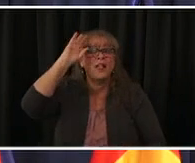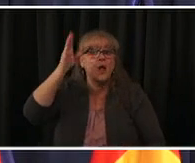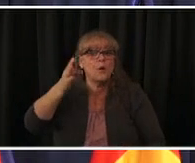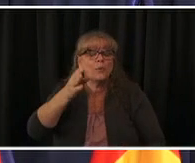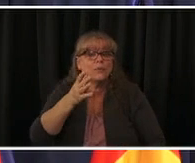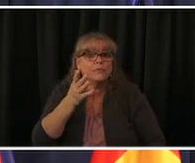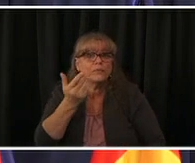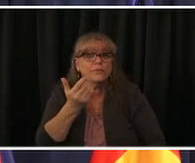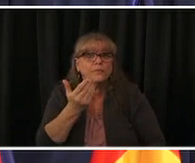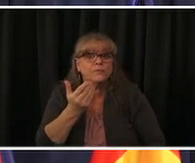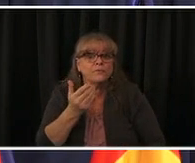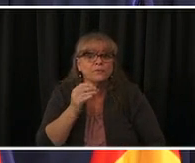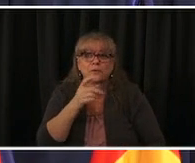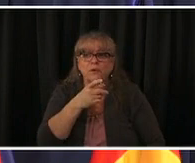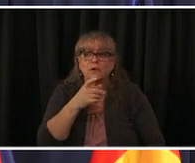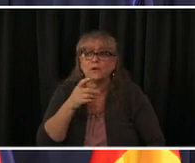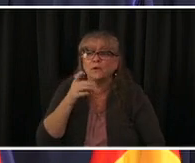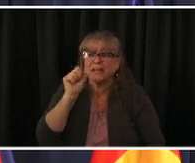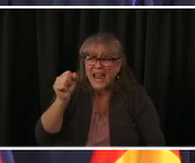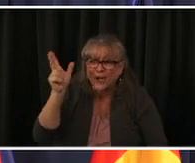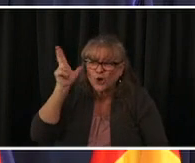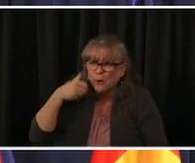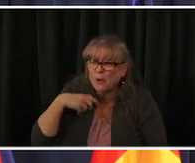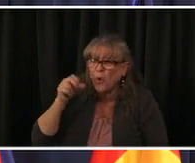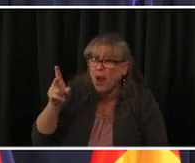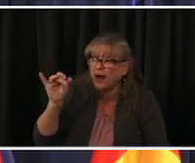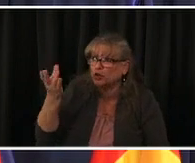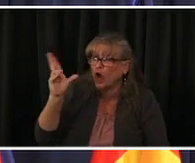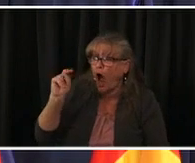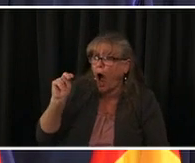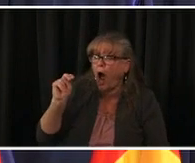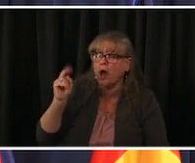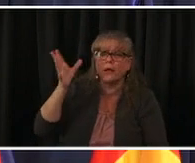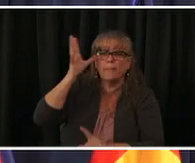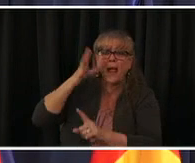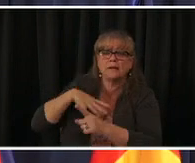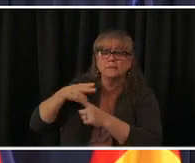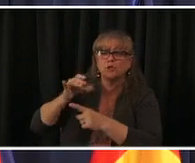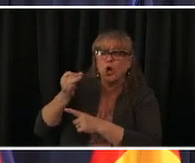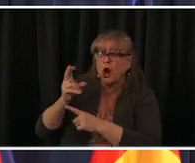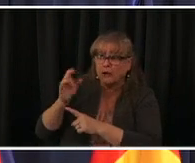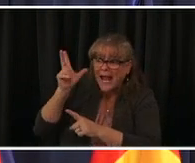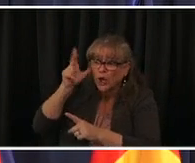hi can you hear me john daly here cotter public radio um i was just wanting to follow